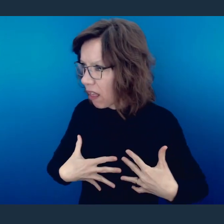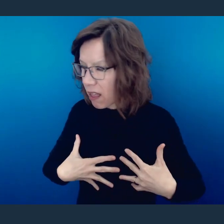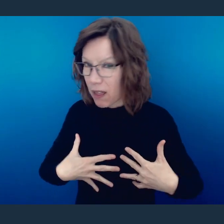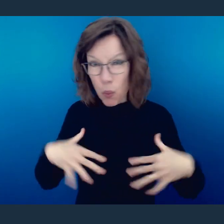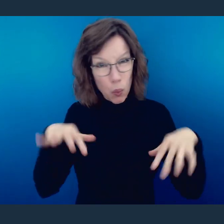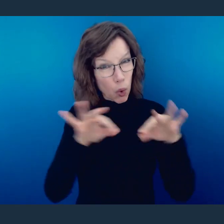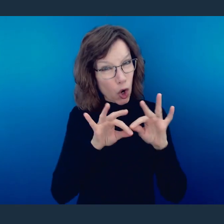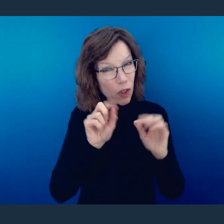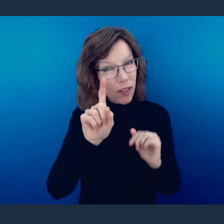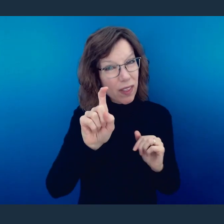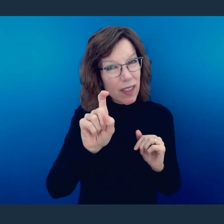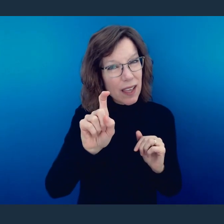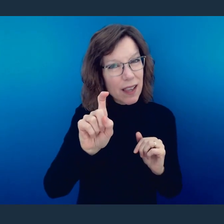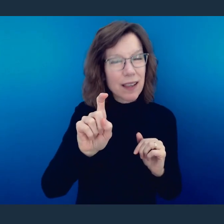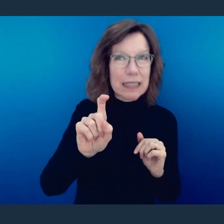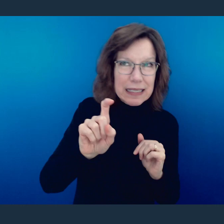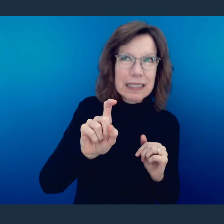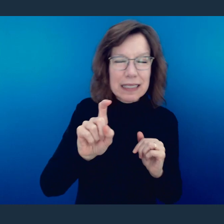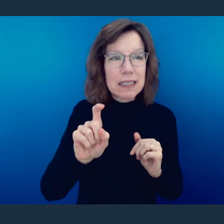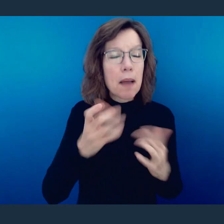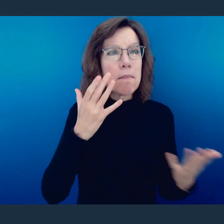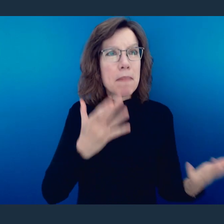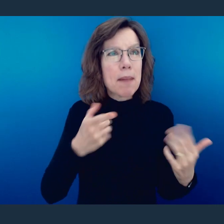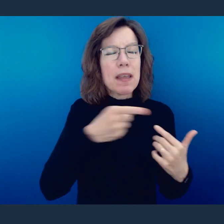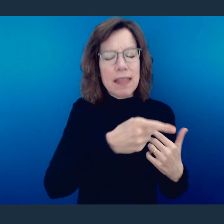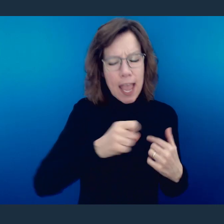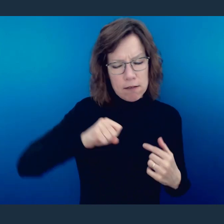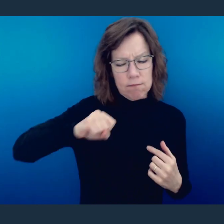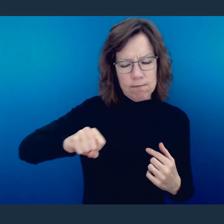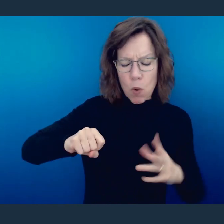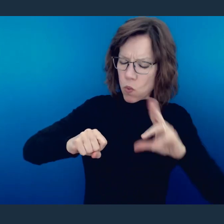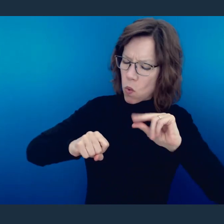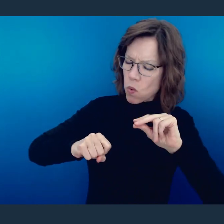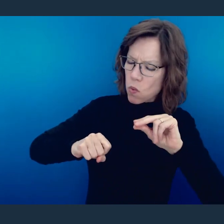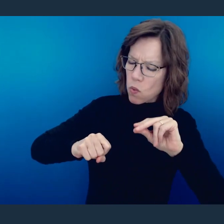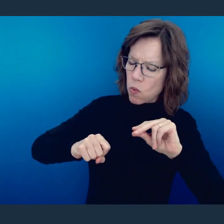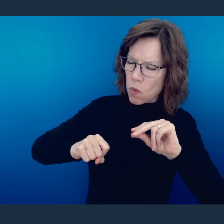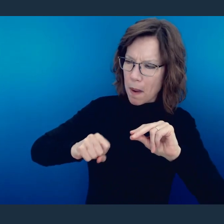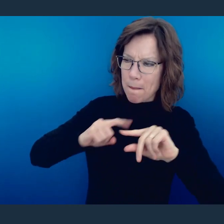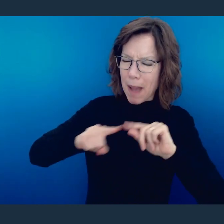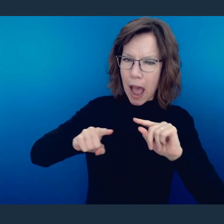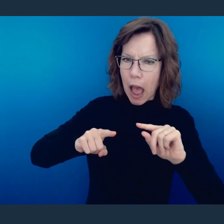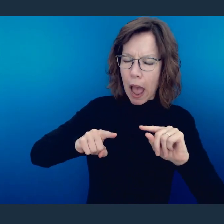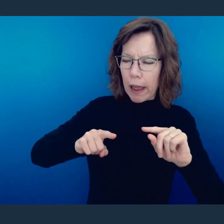the burden that may be now placed on them? Because while they may have some will, sometimes